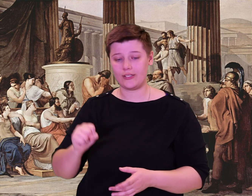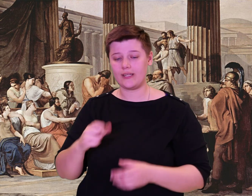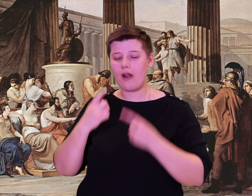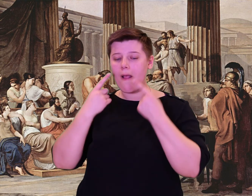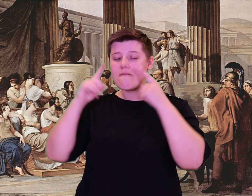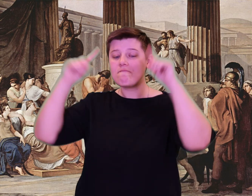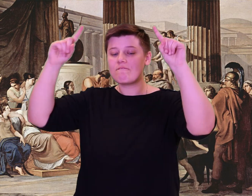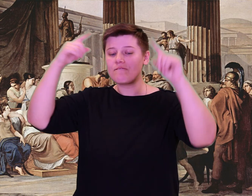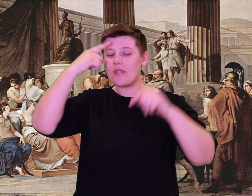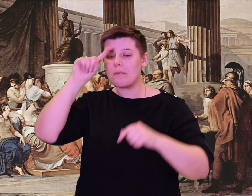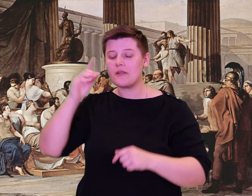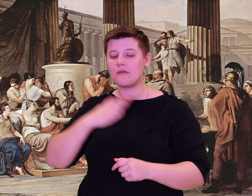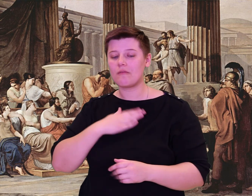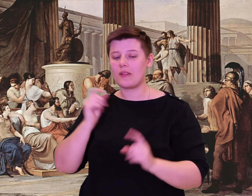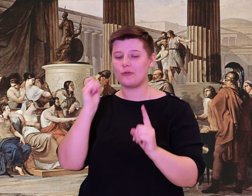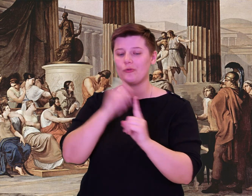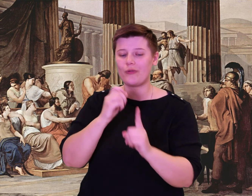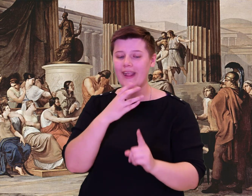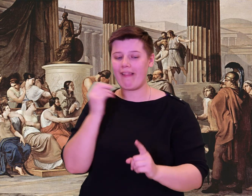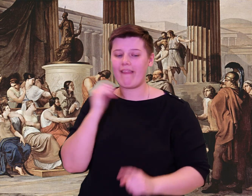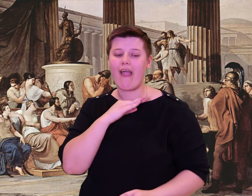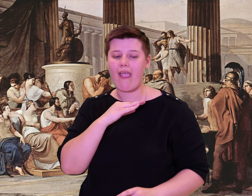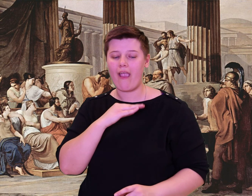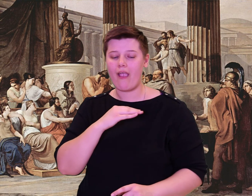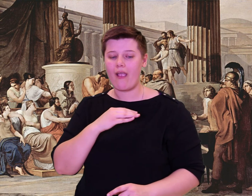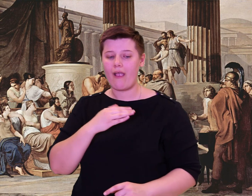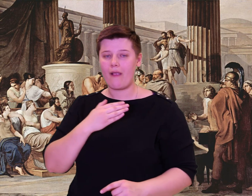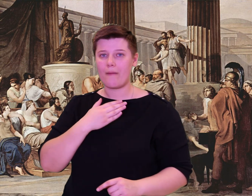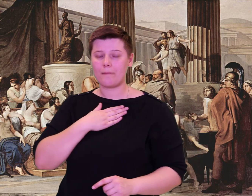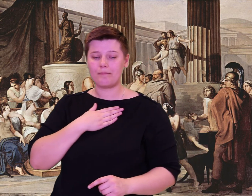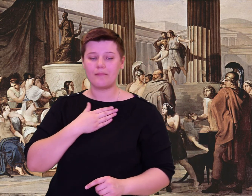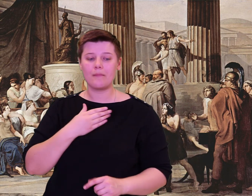my guest in my distant home one day.